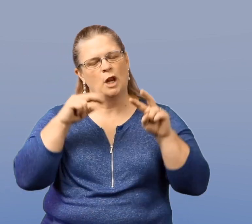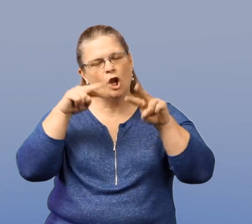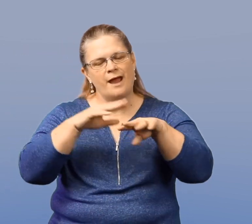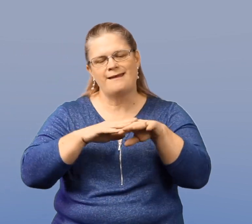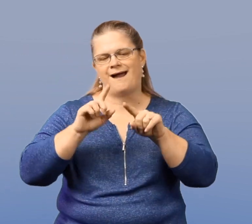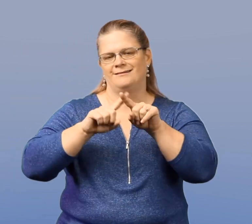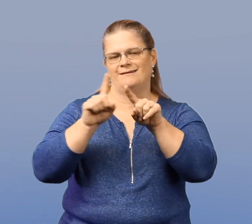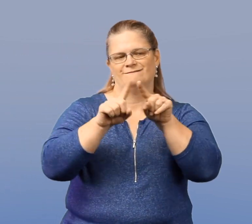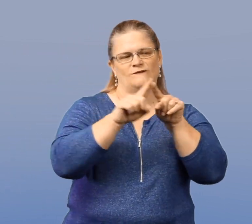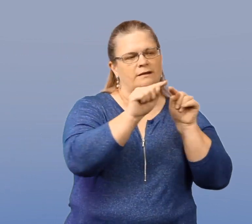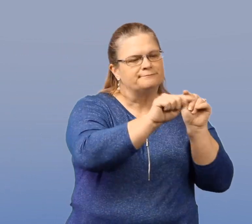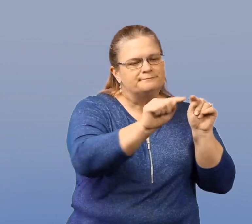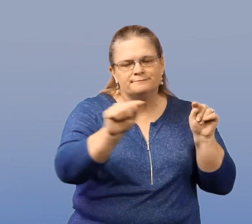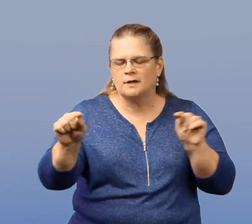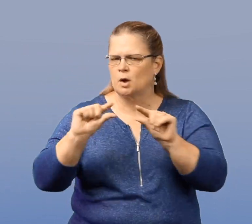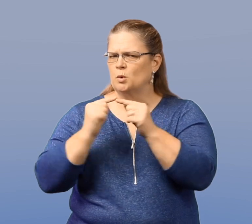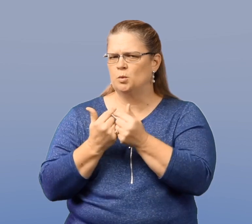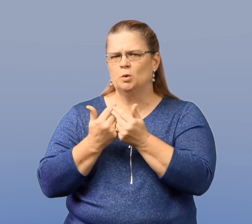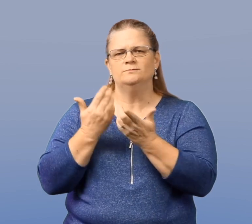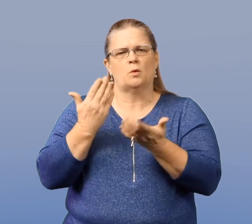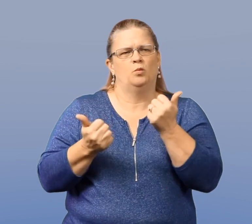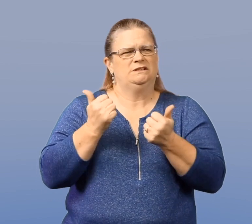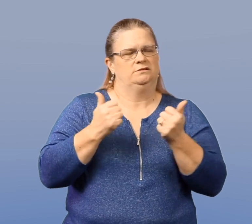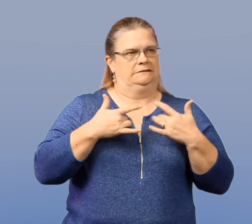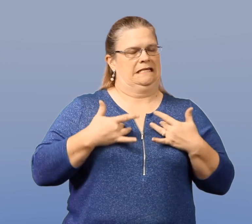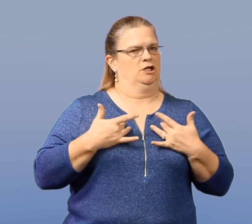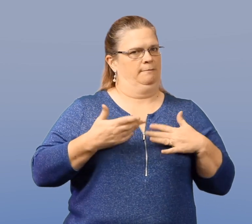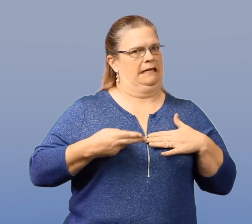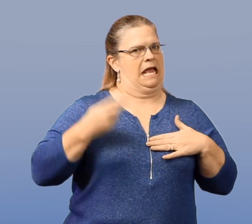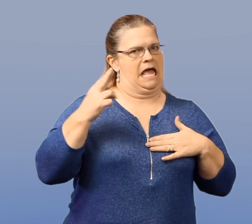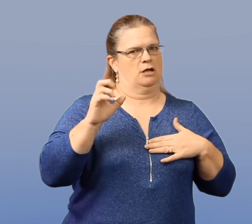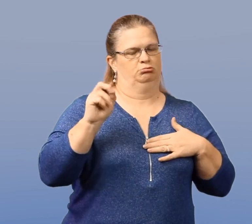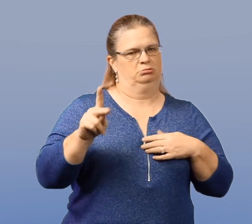And looking at different groups of individuals that may be a high risk--